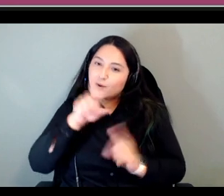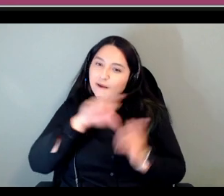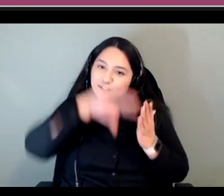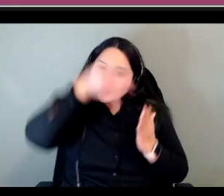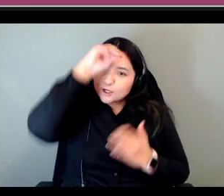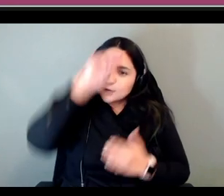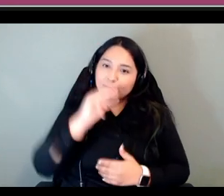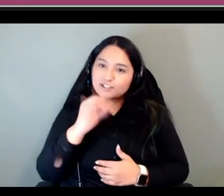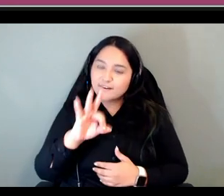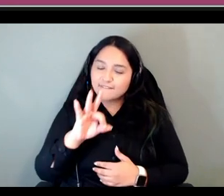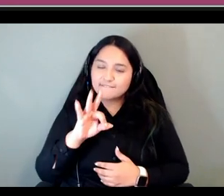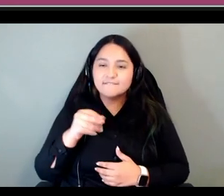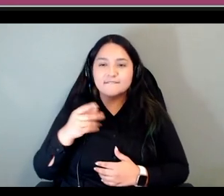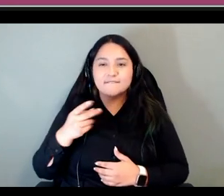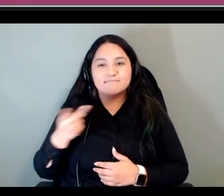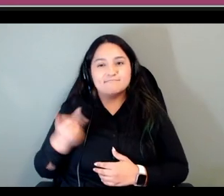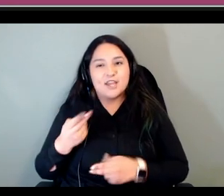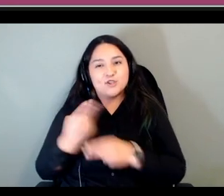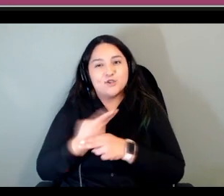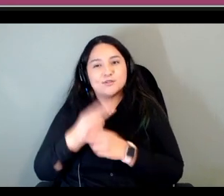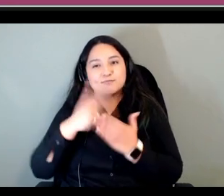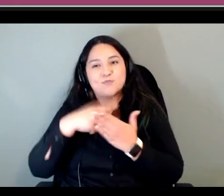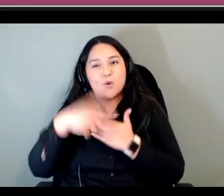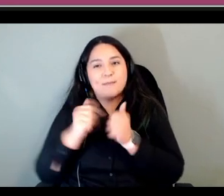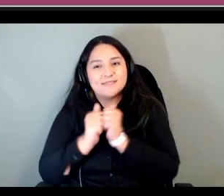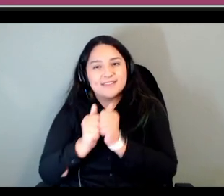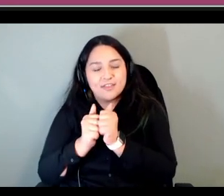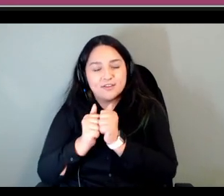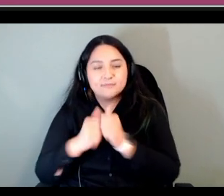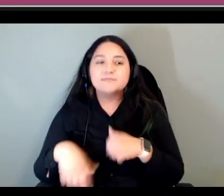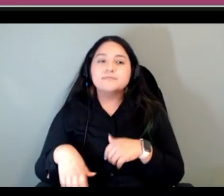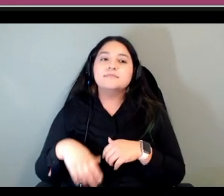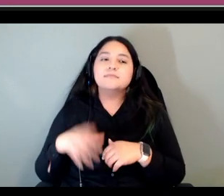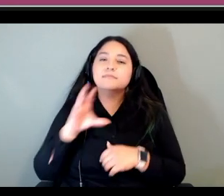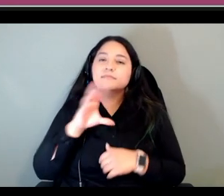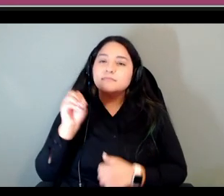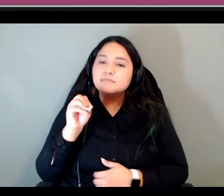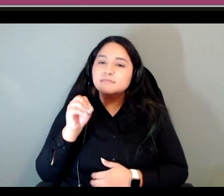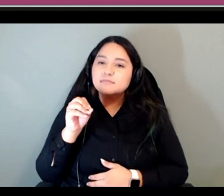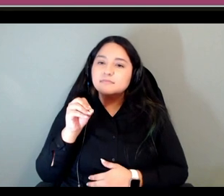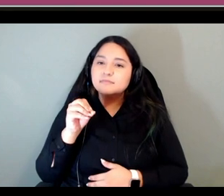program with her and she likes that um that the themes and then that really seems that